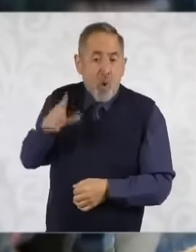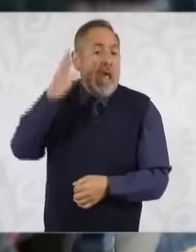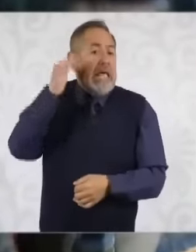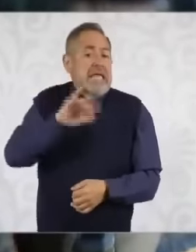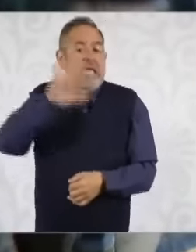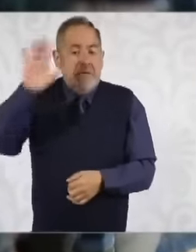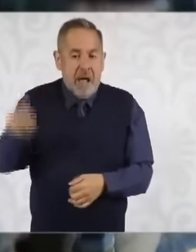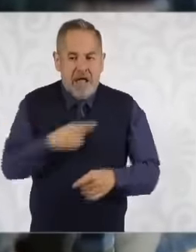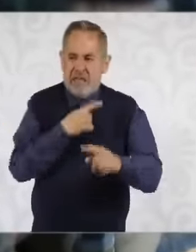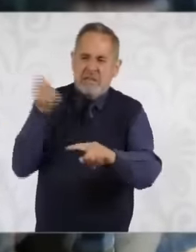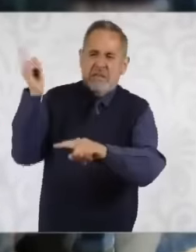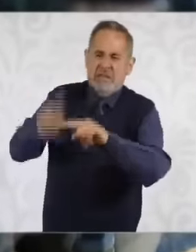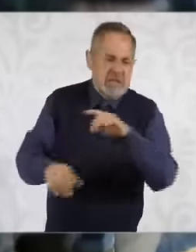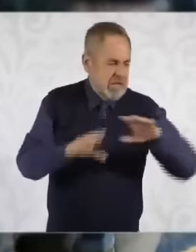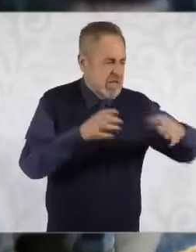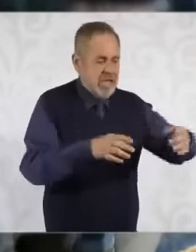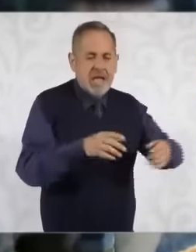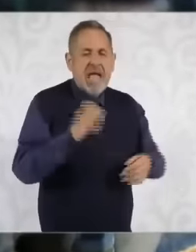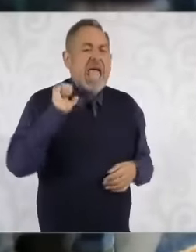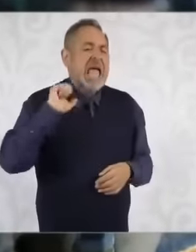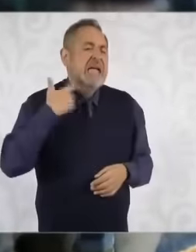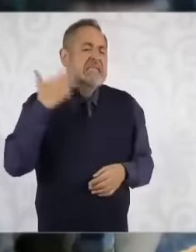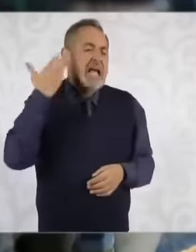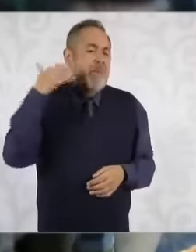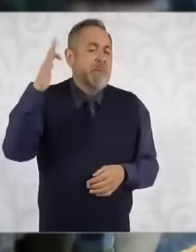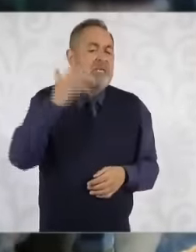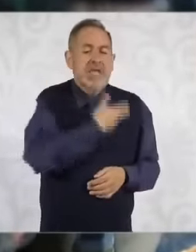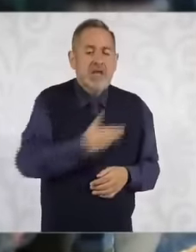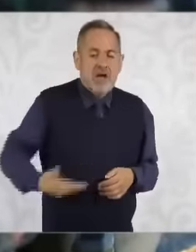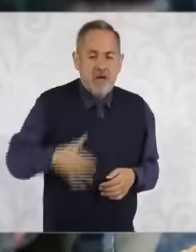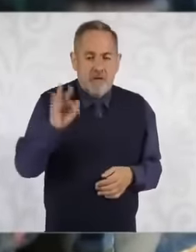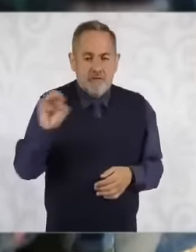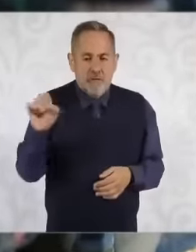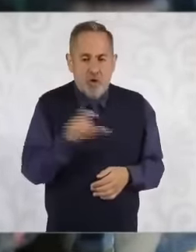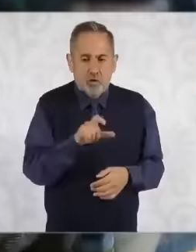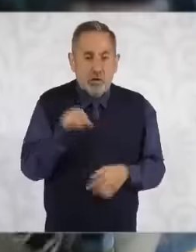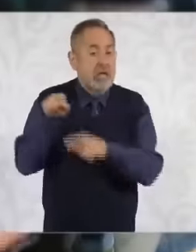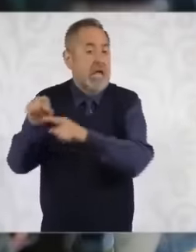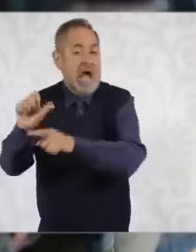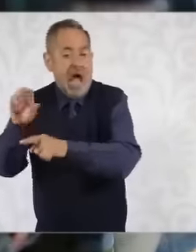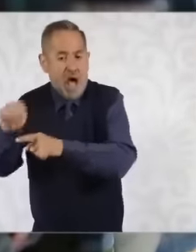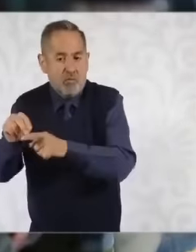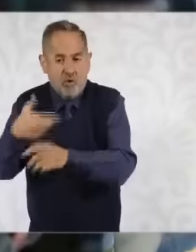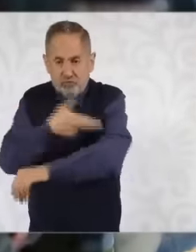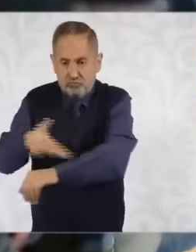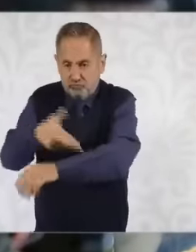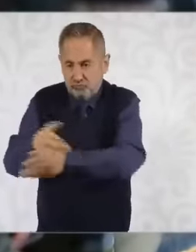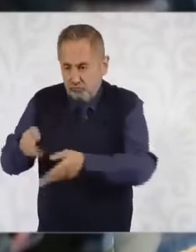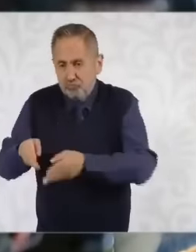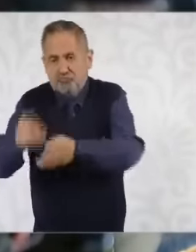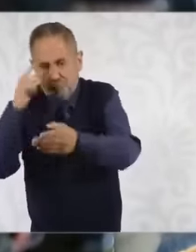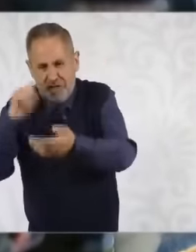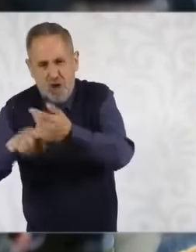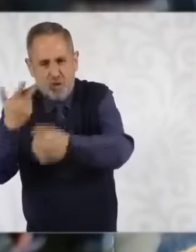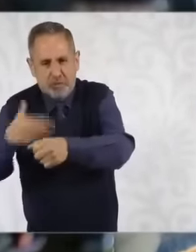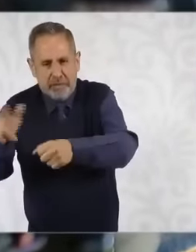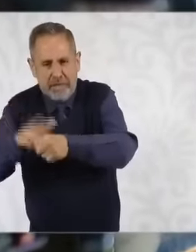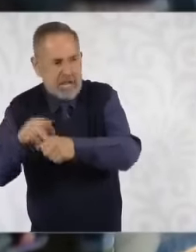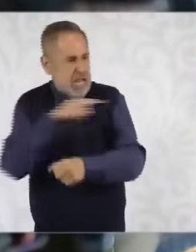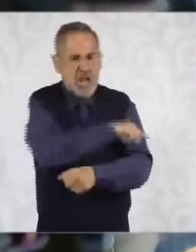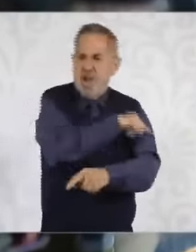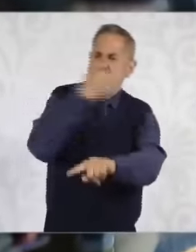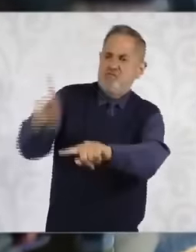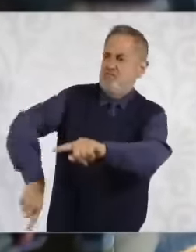by Fox when he opened a simple path to the entrance to a hospital How do you feel in those three